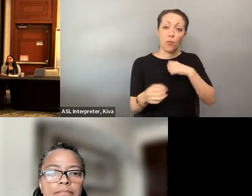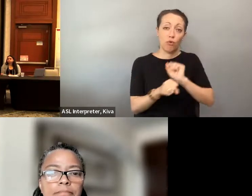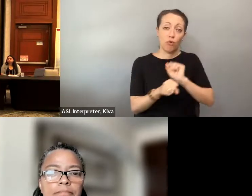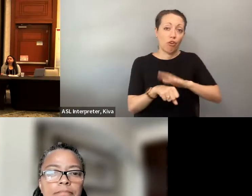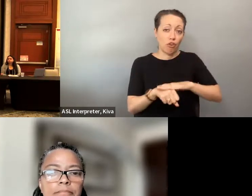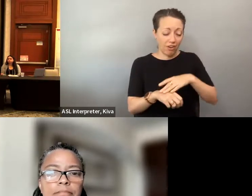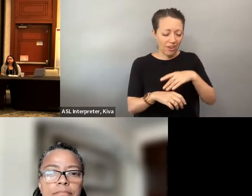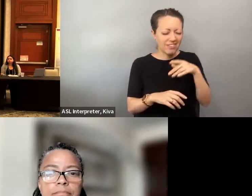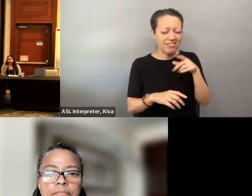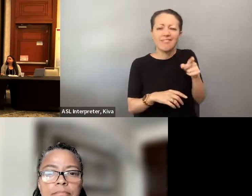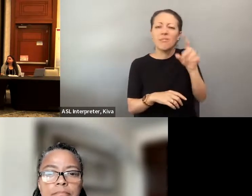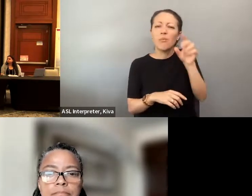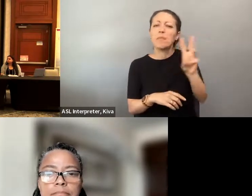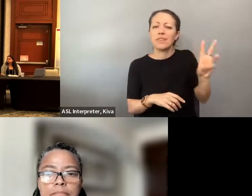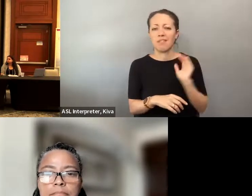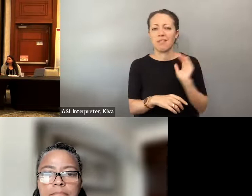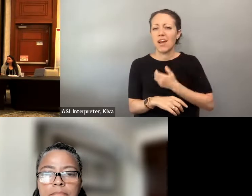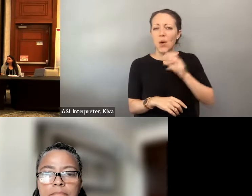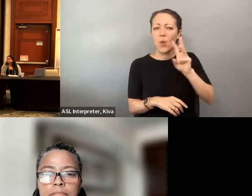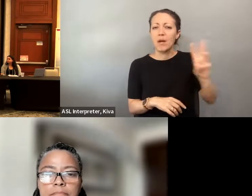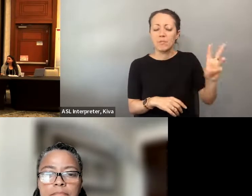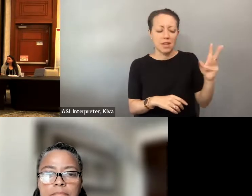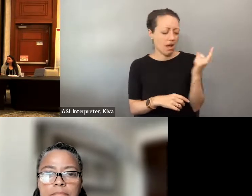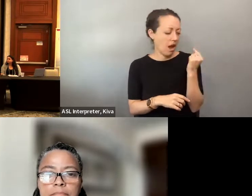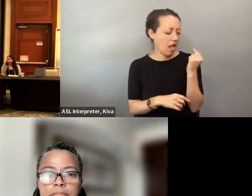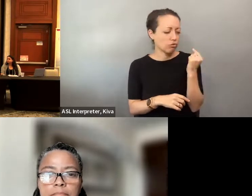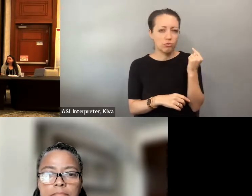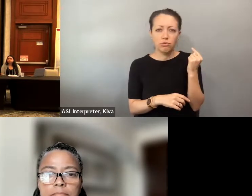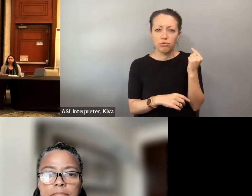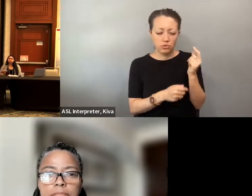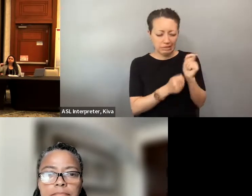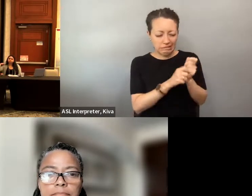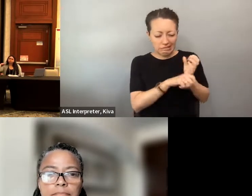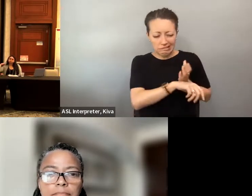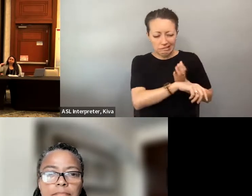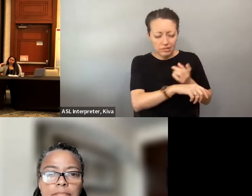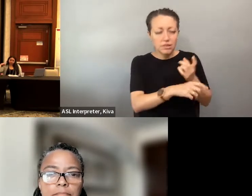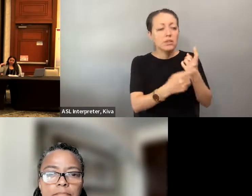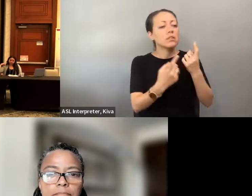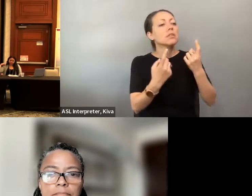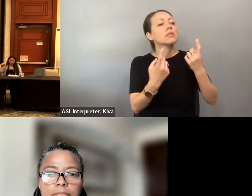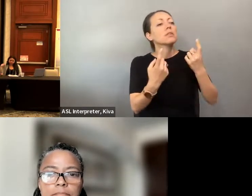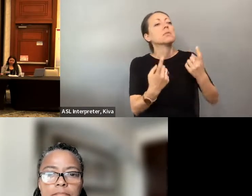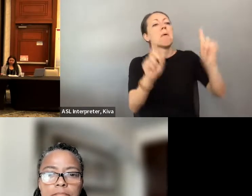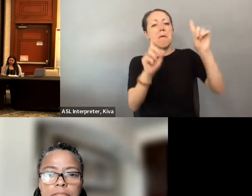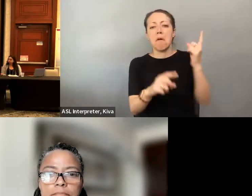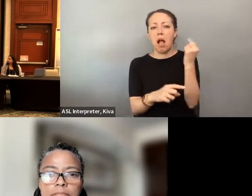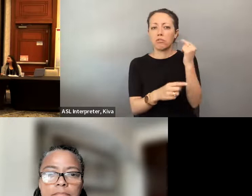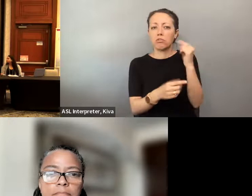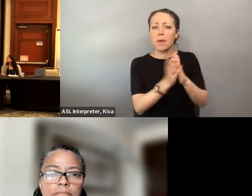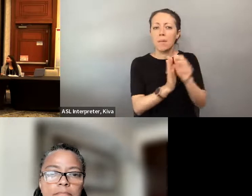We're growing in and I've got a notes of things I want us to look at going forward. look at going forward, but our website, which was updated